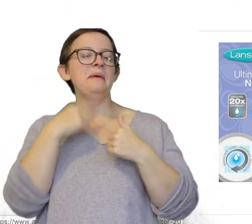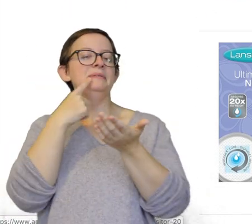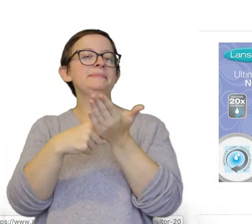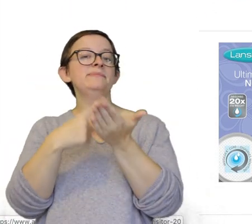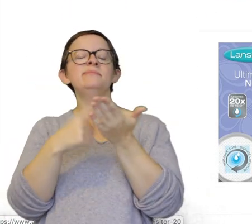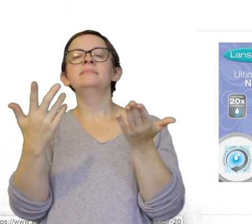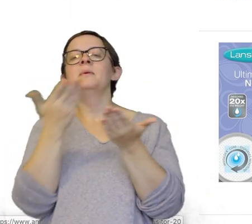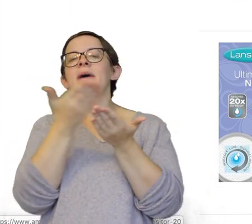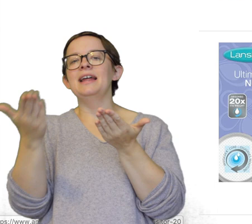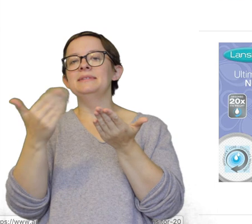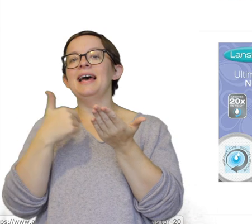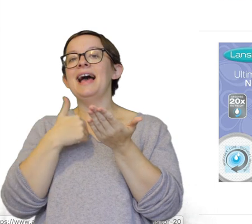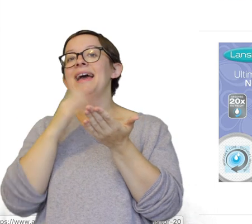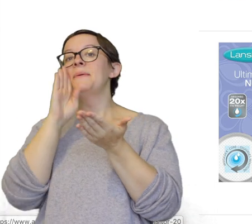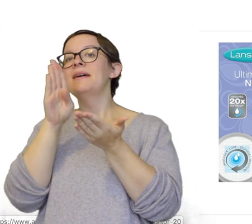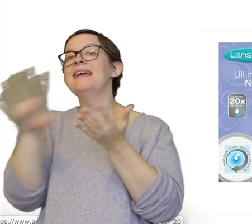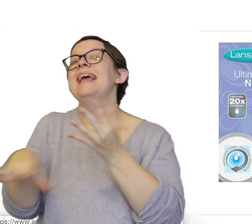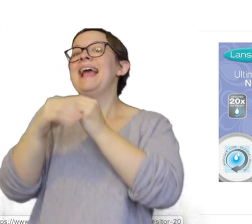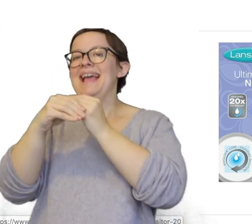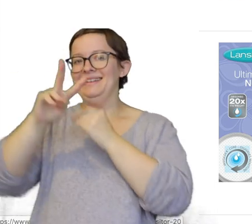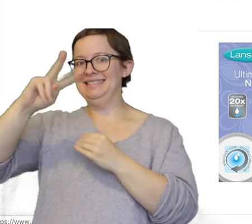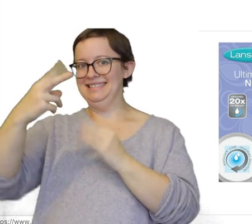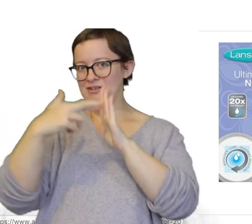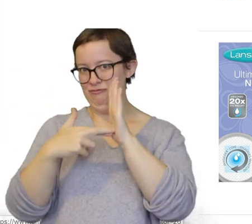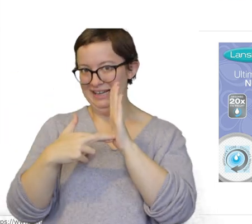I will talk about what items I would put on our second registry